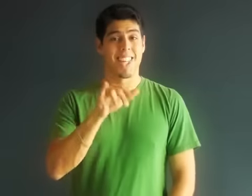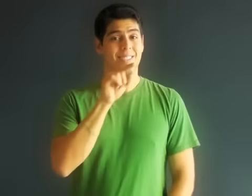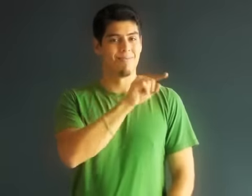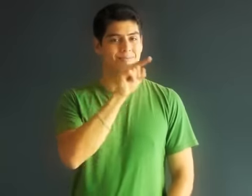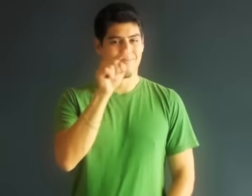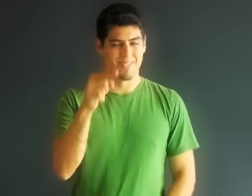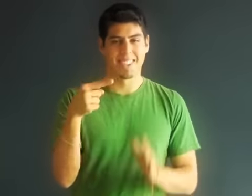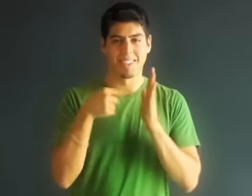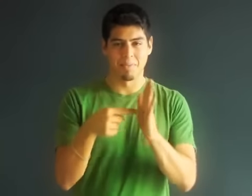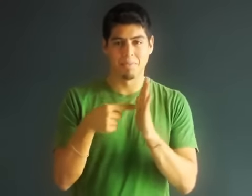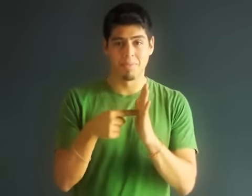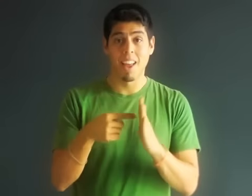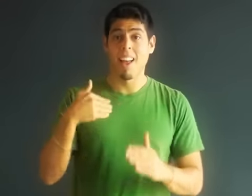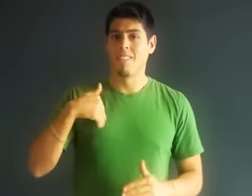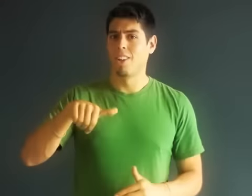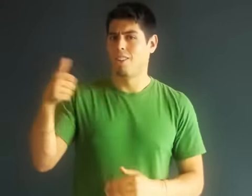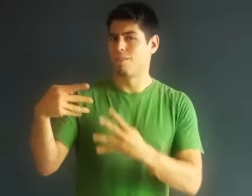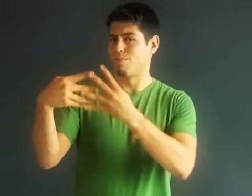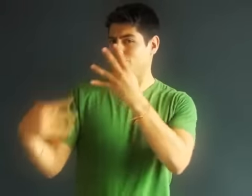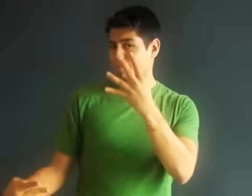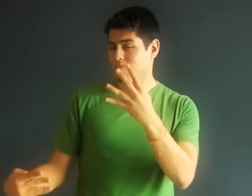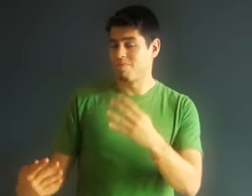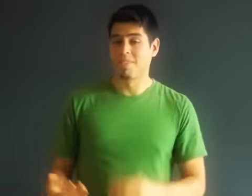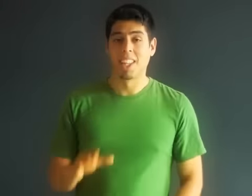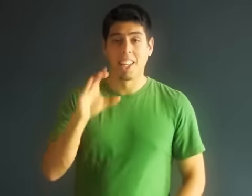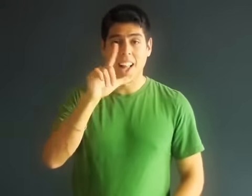Those are a few example of privileges. Other examples are: